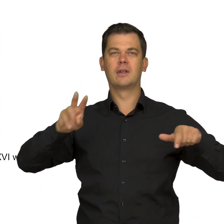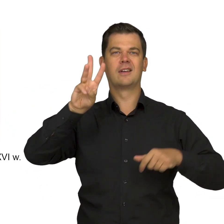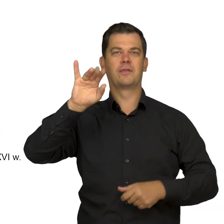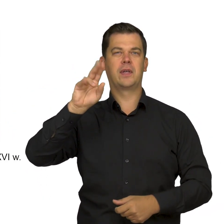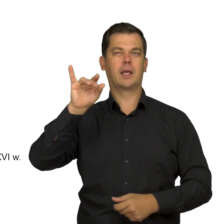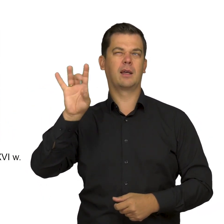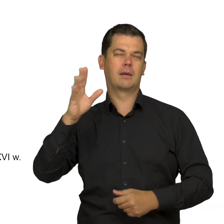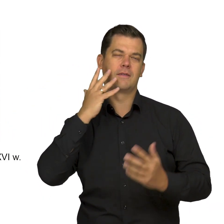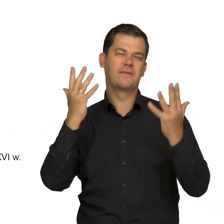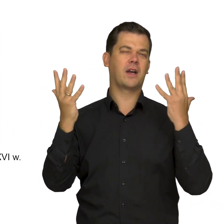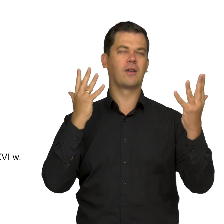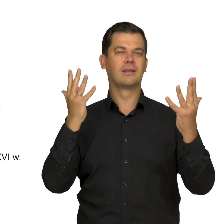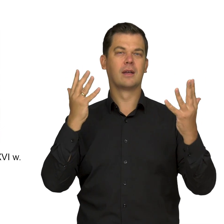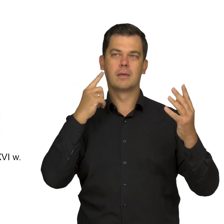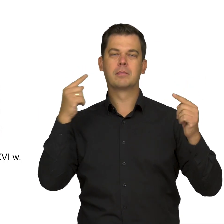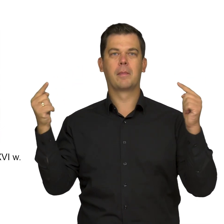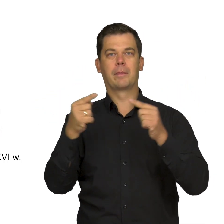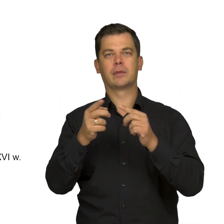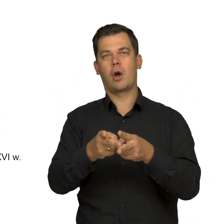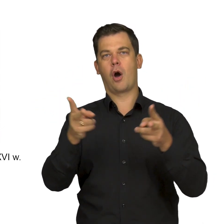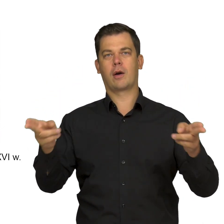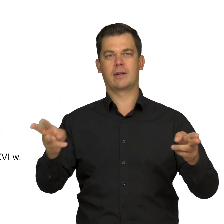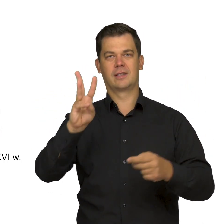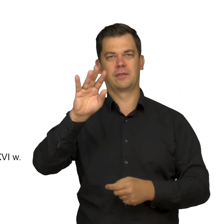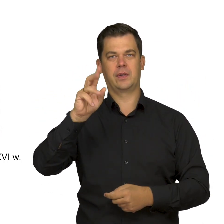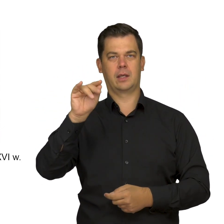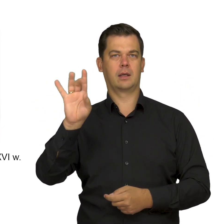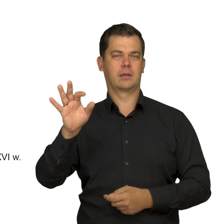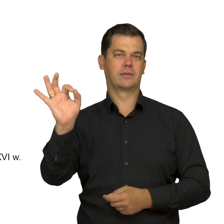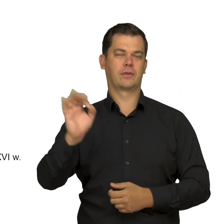a representation of Viking art,